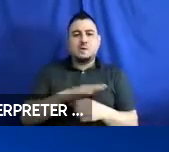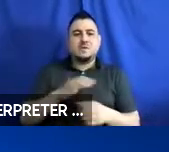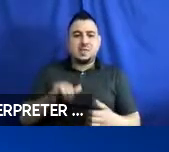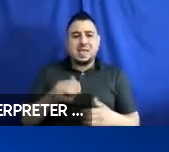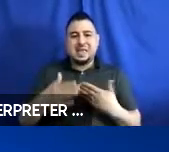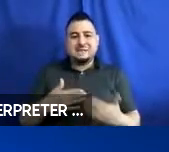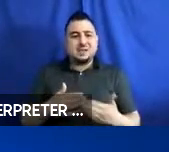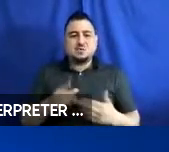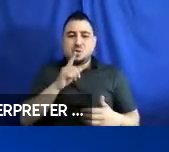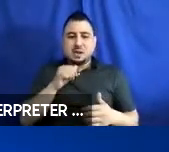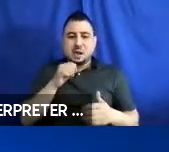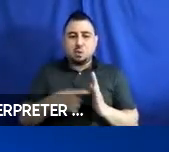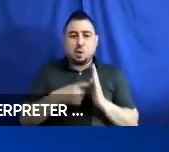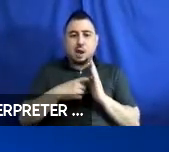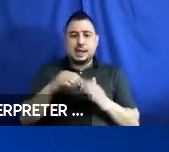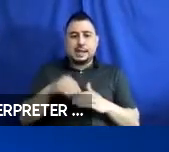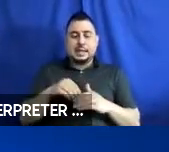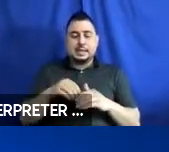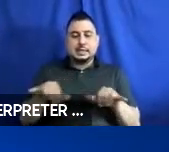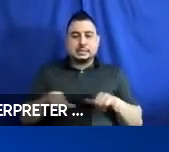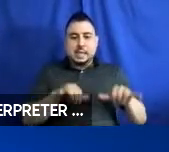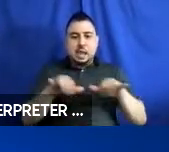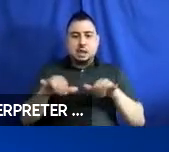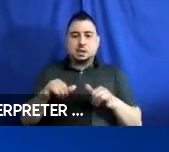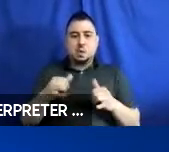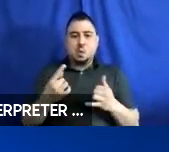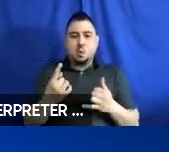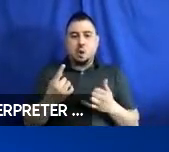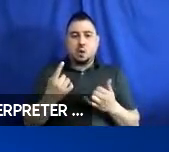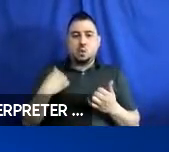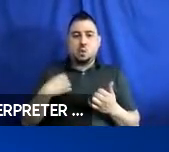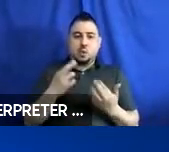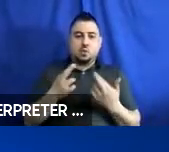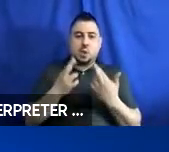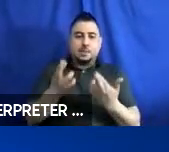it is not required in the standards, one thing we would recommend that if there is enough